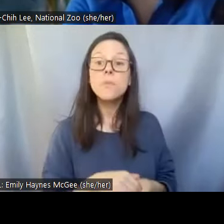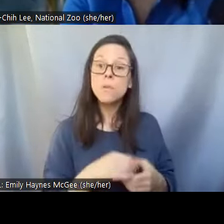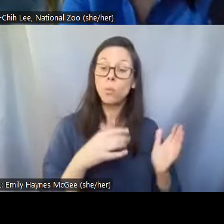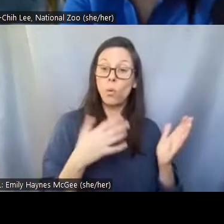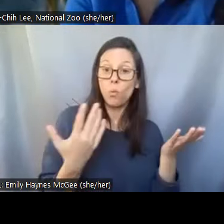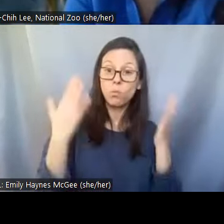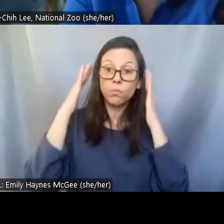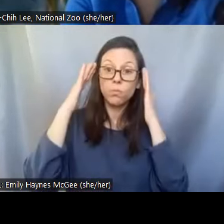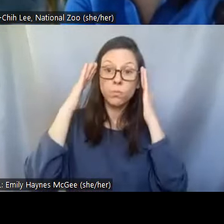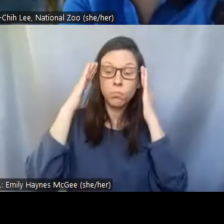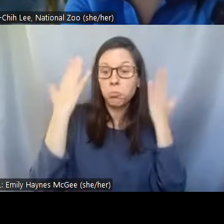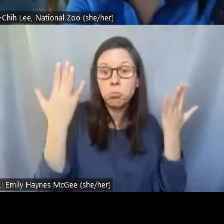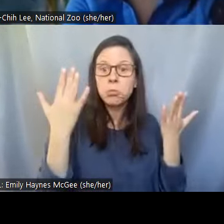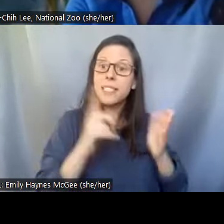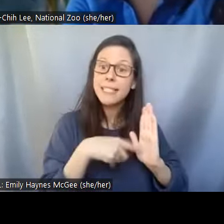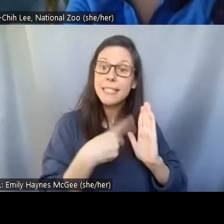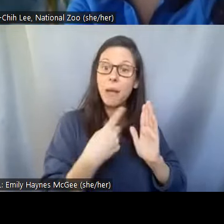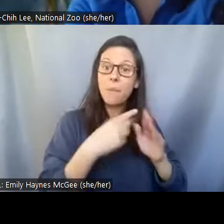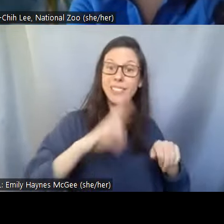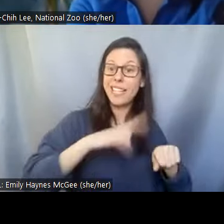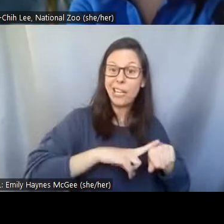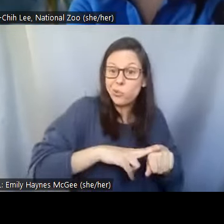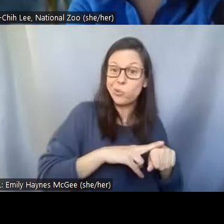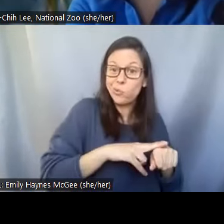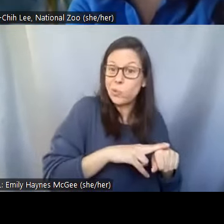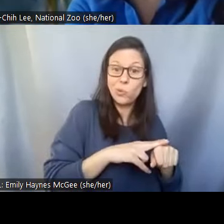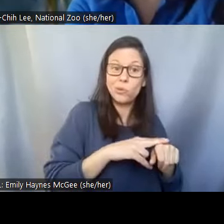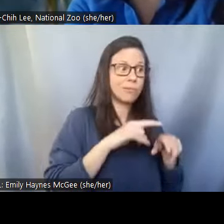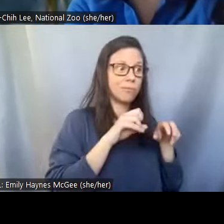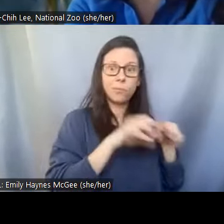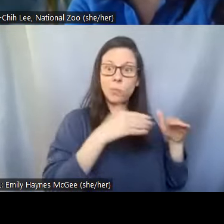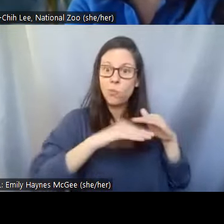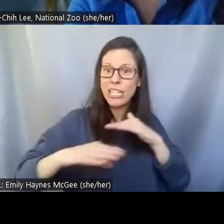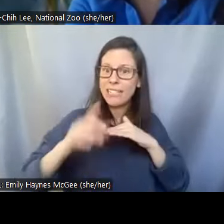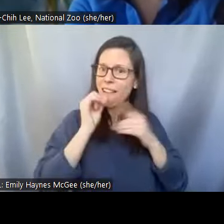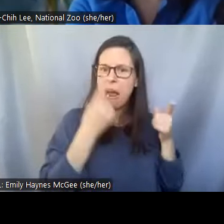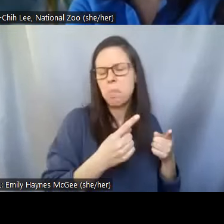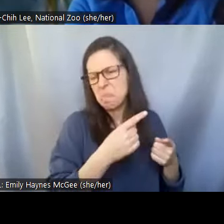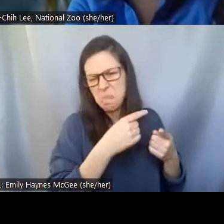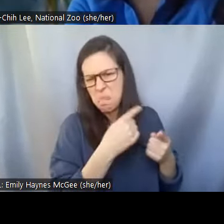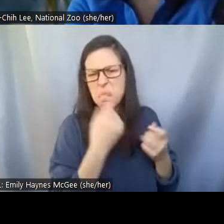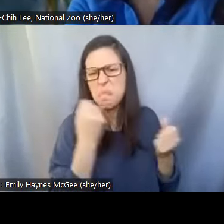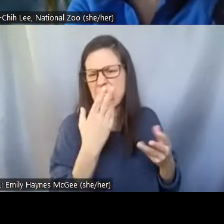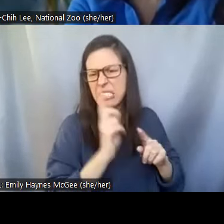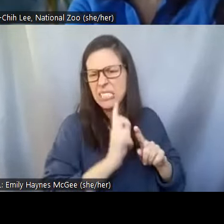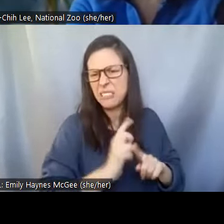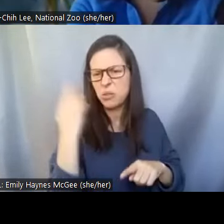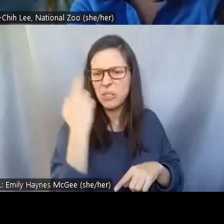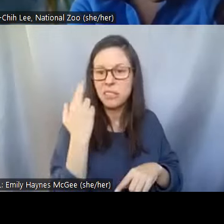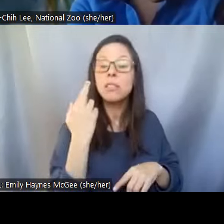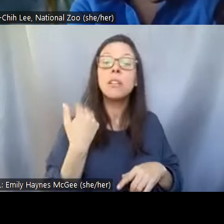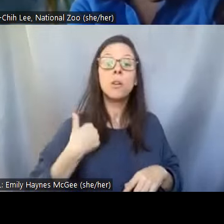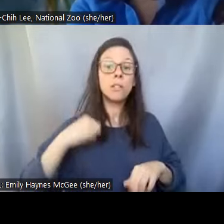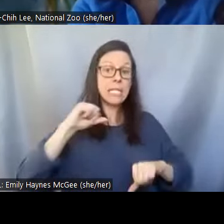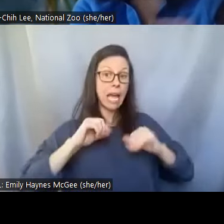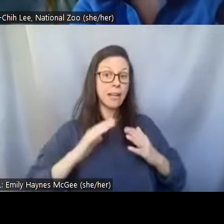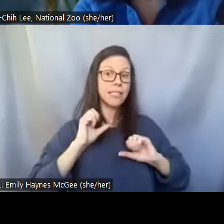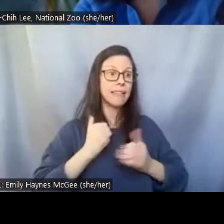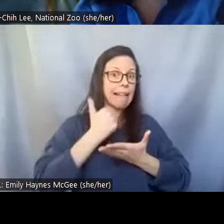a number of reasons. We can step in and try to help them breed and this is kind of the same idea as